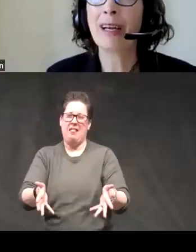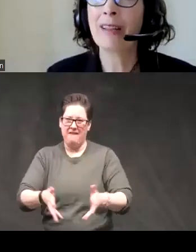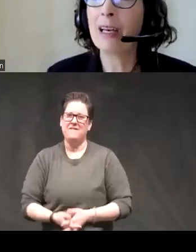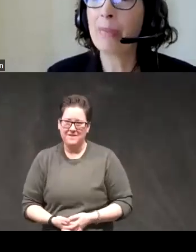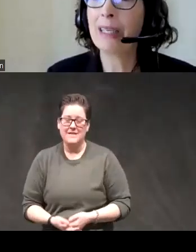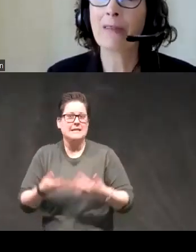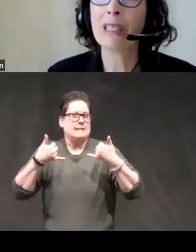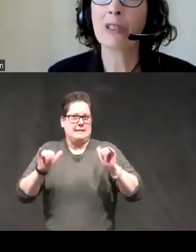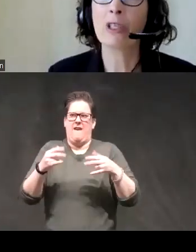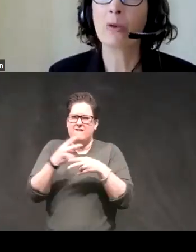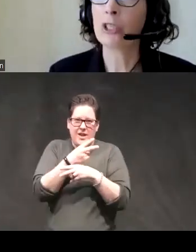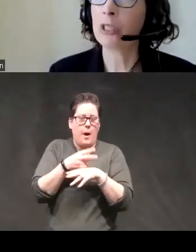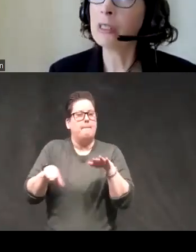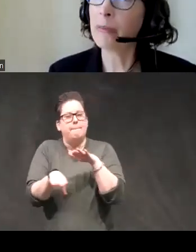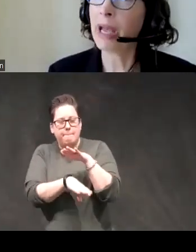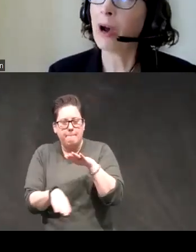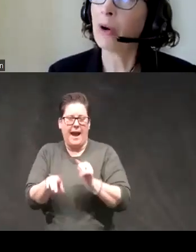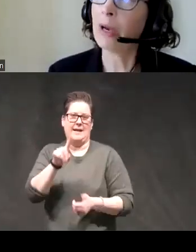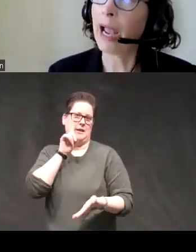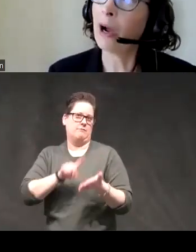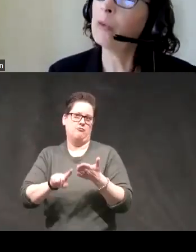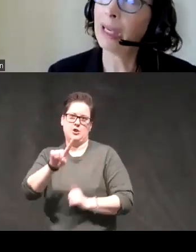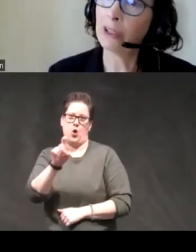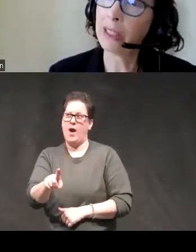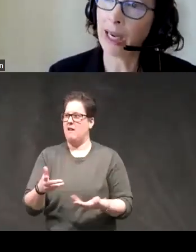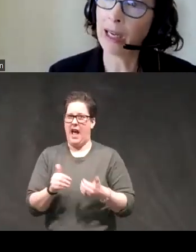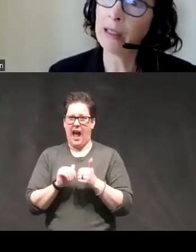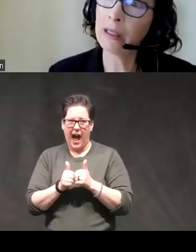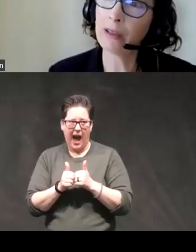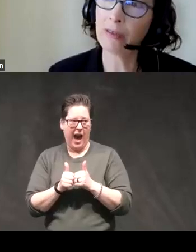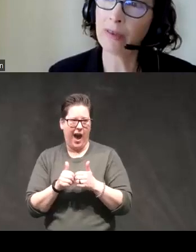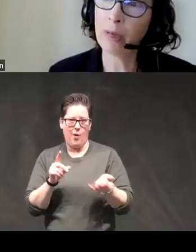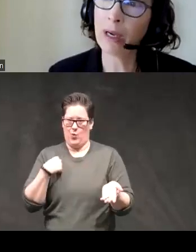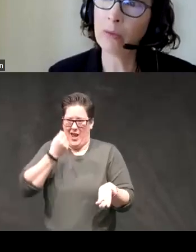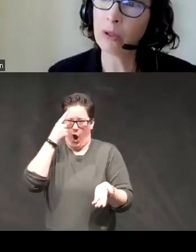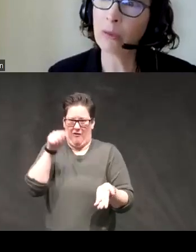out a lot of basic research questions about how we understand this phenomenon we're doing